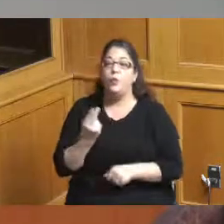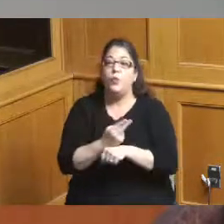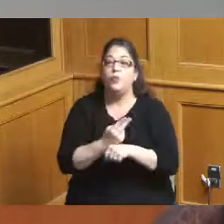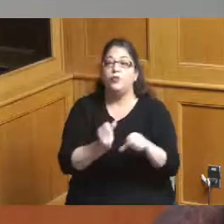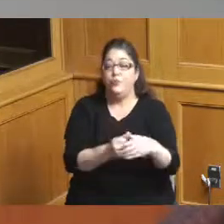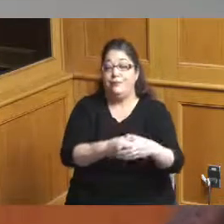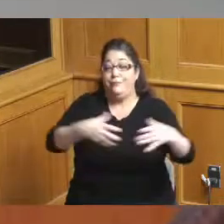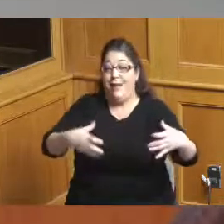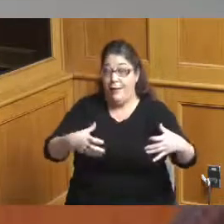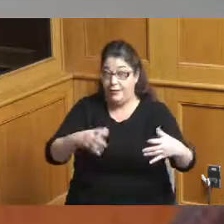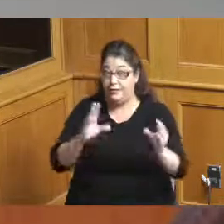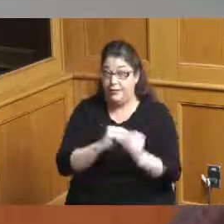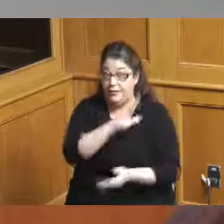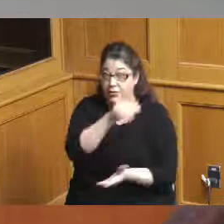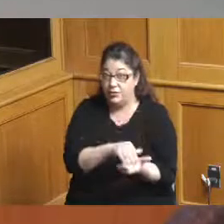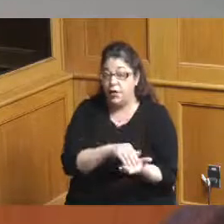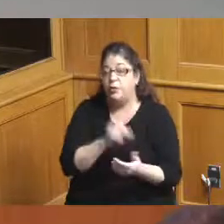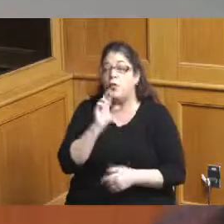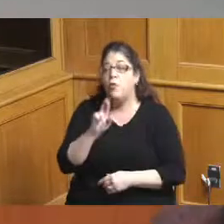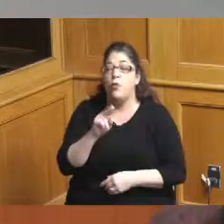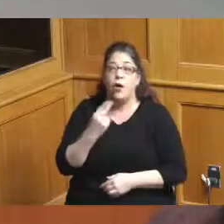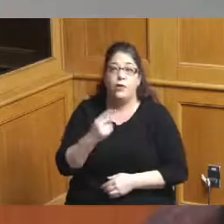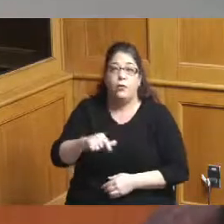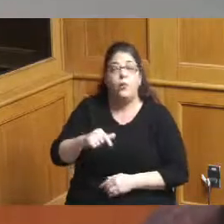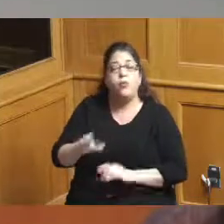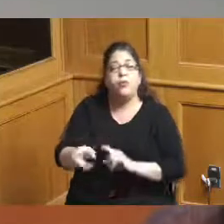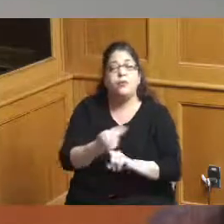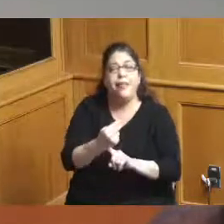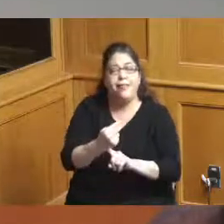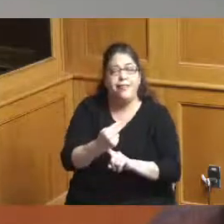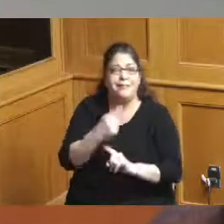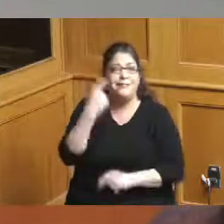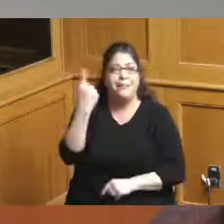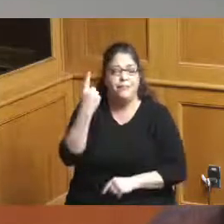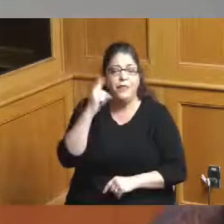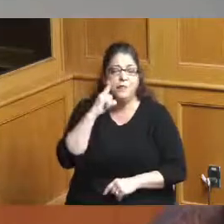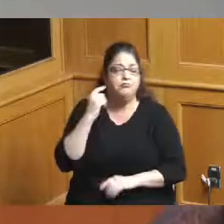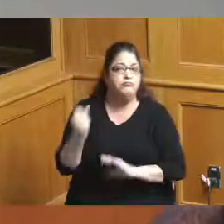the convention center or for a headquarter hotel or something else but those were the